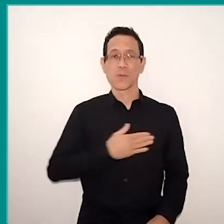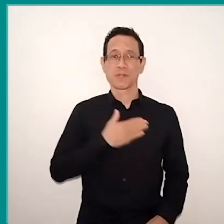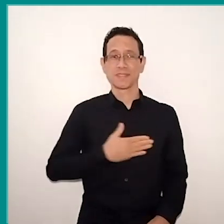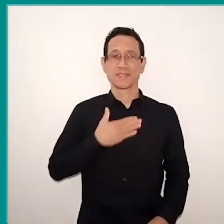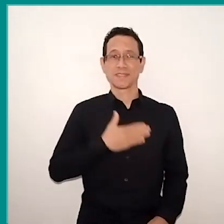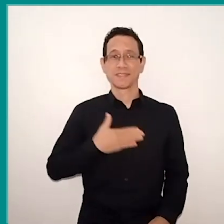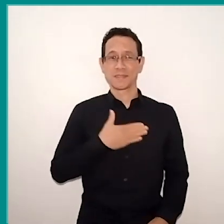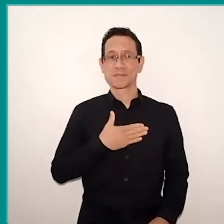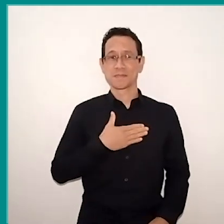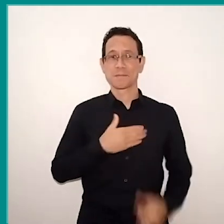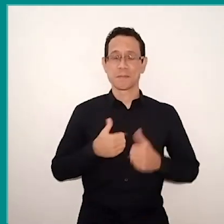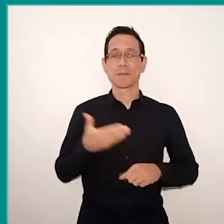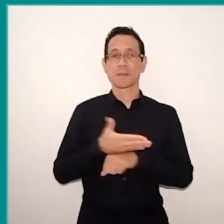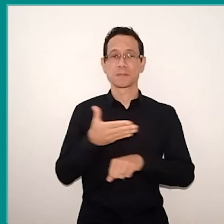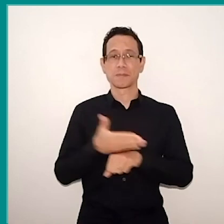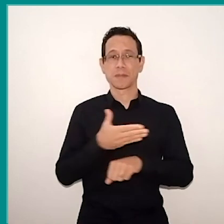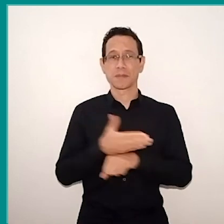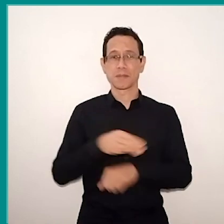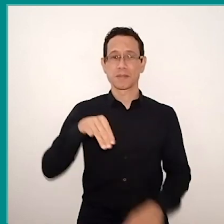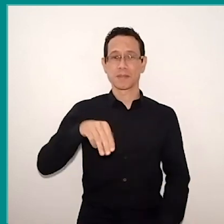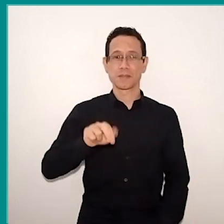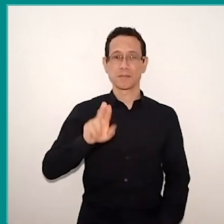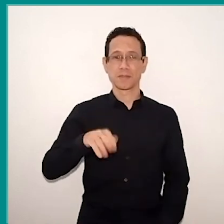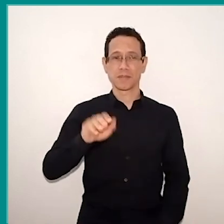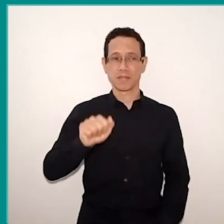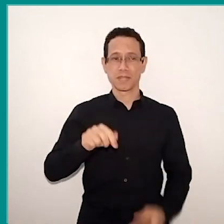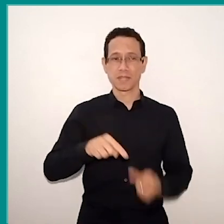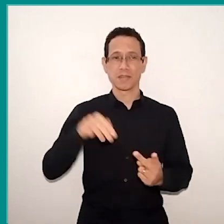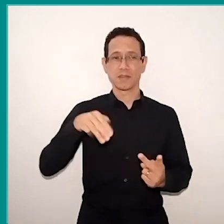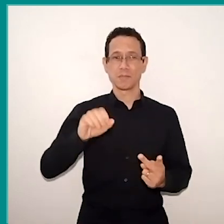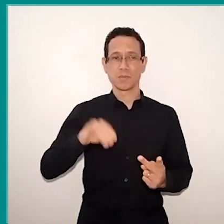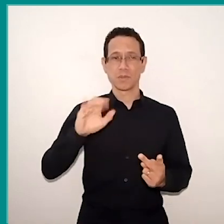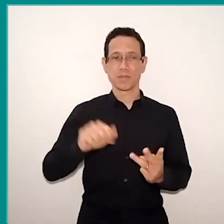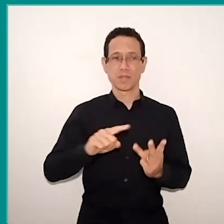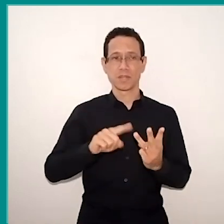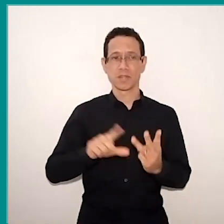Will have the participation by Marina Colasanti, by Monica Correia Baptista and Luciana Gomes.